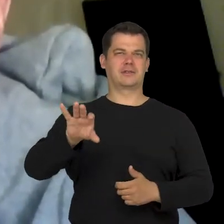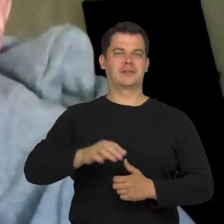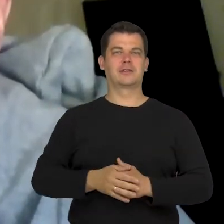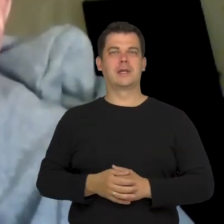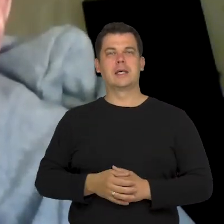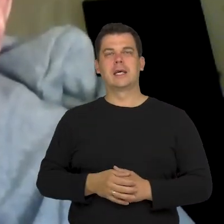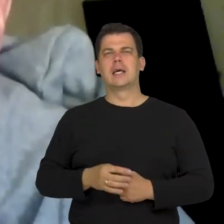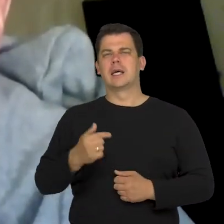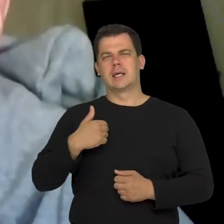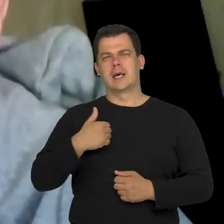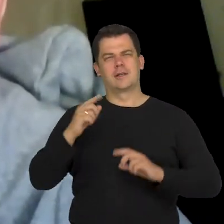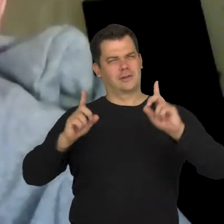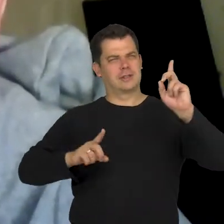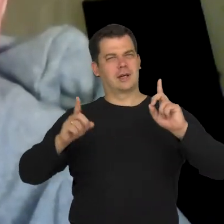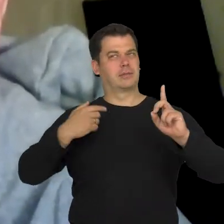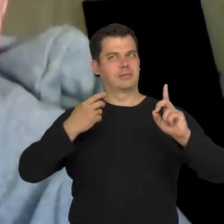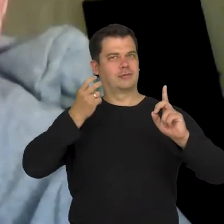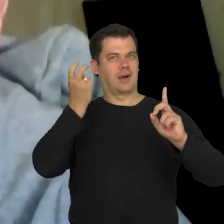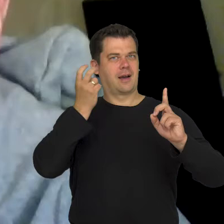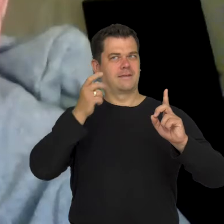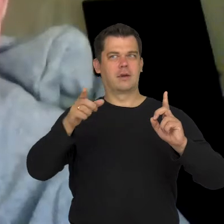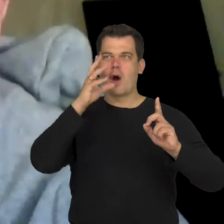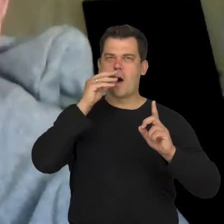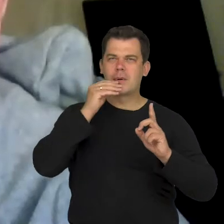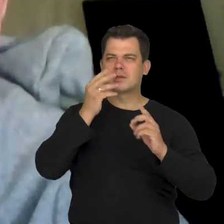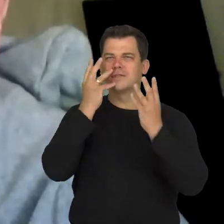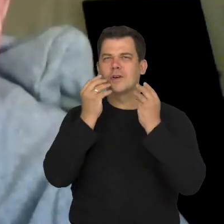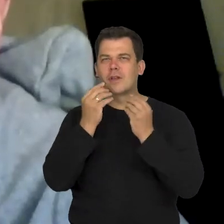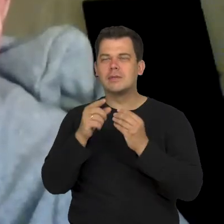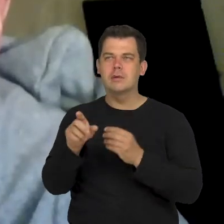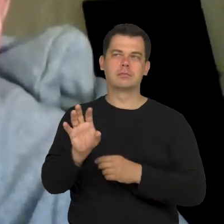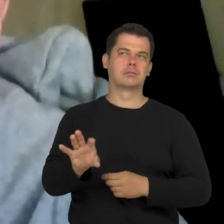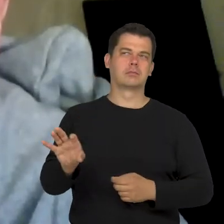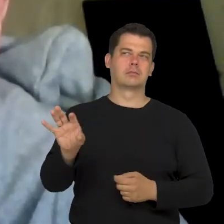Sometimes I am curious about these unwanted or rejected images. I also stare at this.